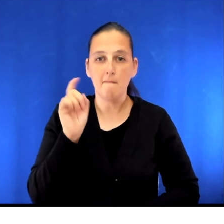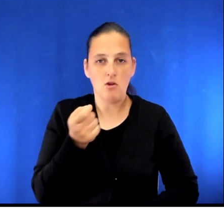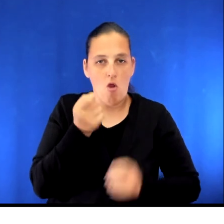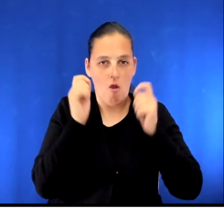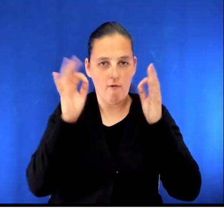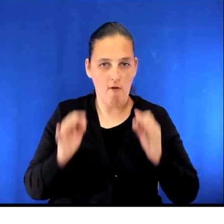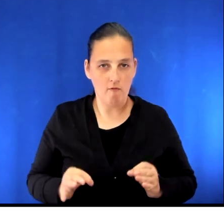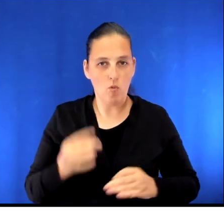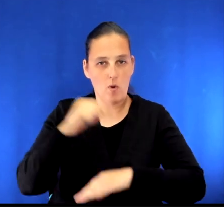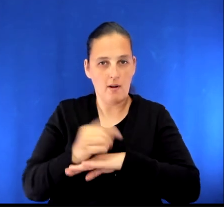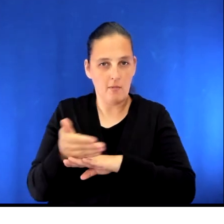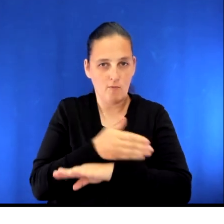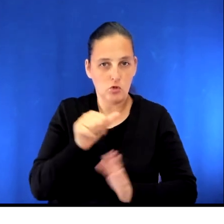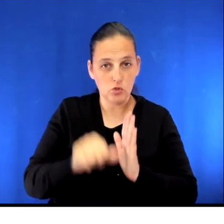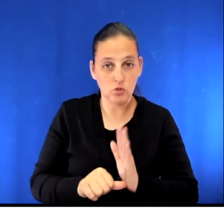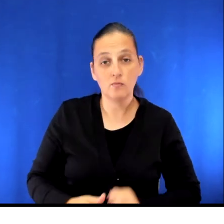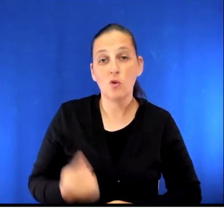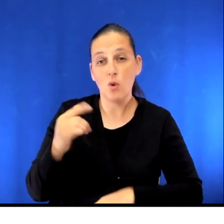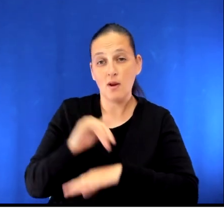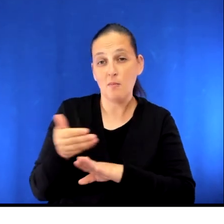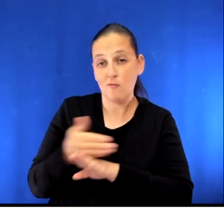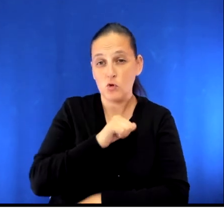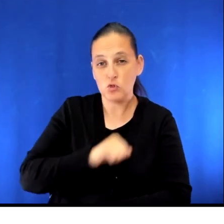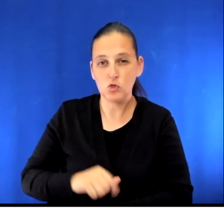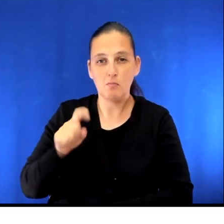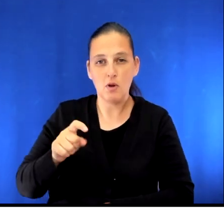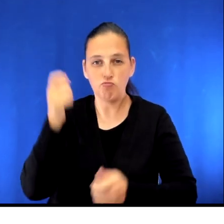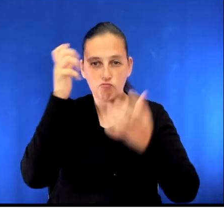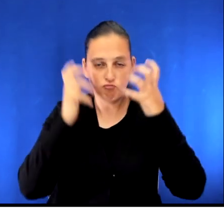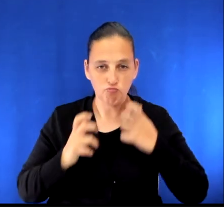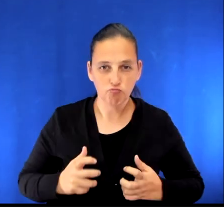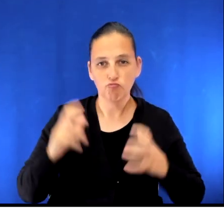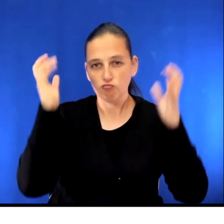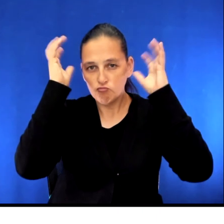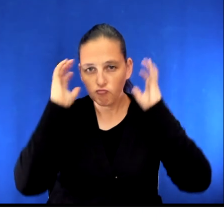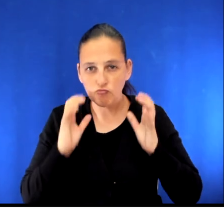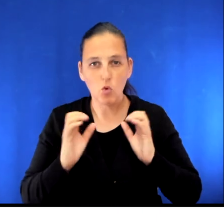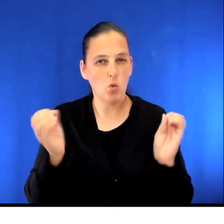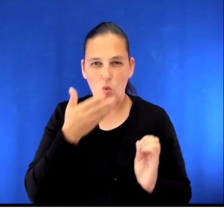On the night before your surgery, you'll shower or bathe with unscented soap, shampoo your hair, and then use an antiseptic agent.